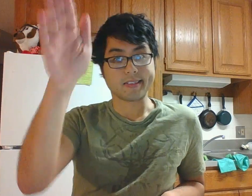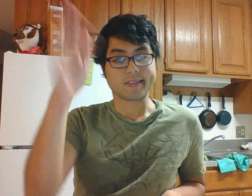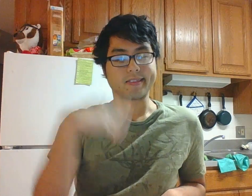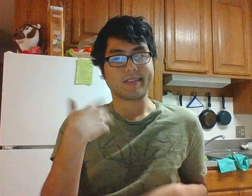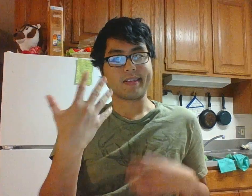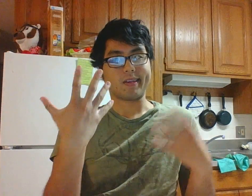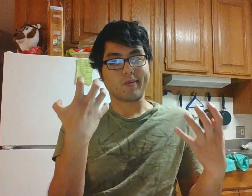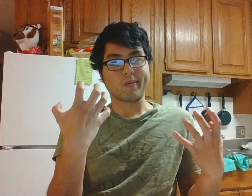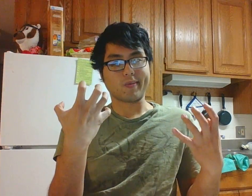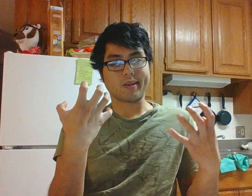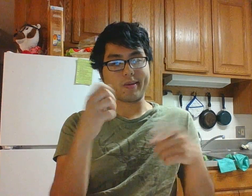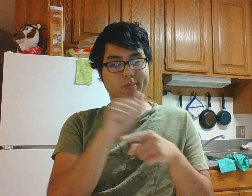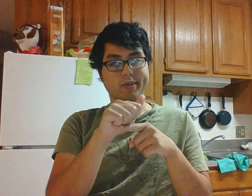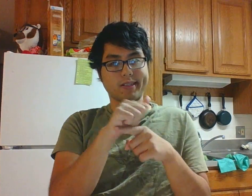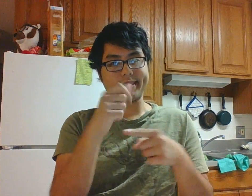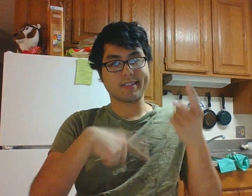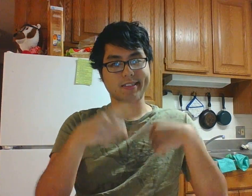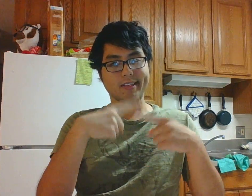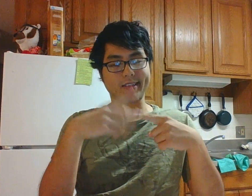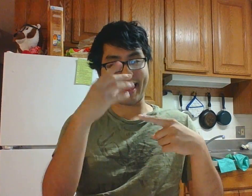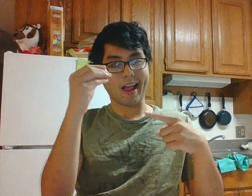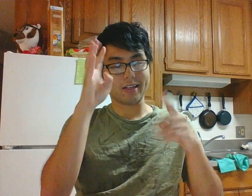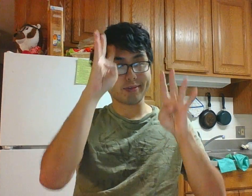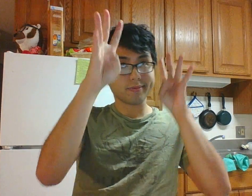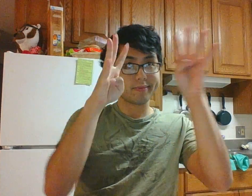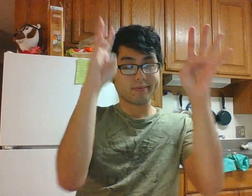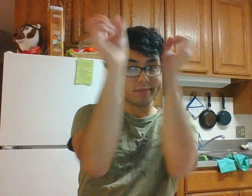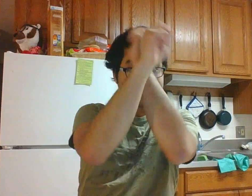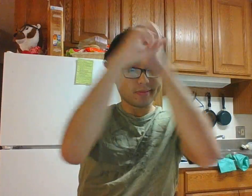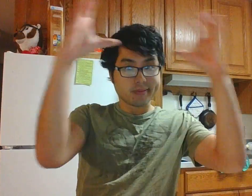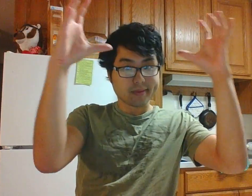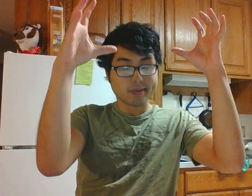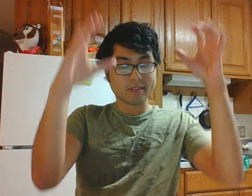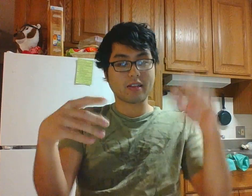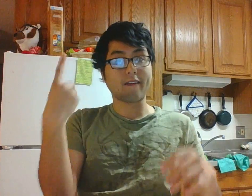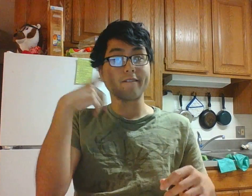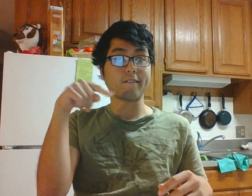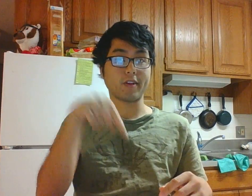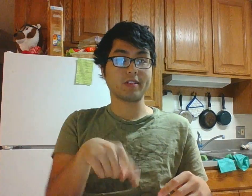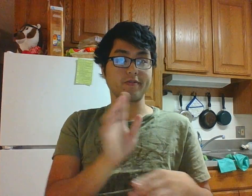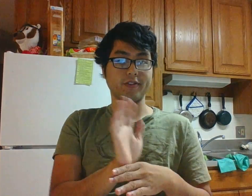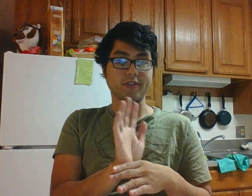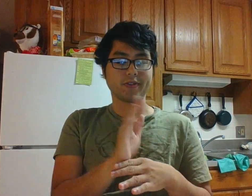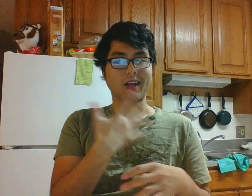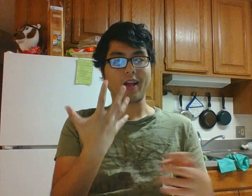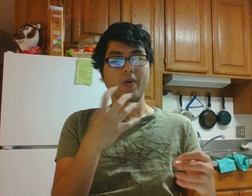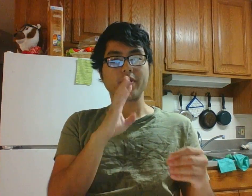hi i want to practice signing and visualizing for this video